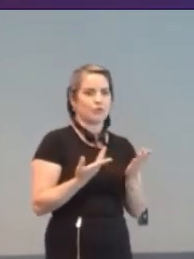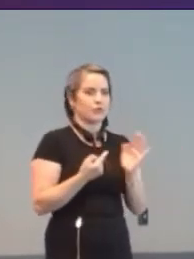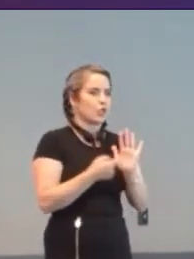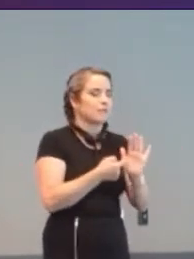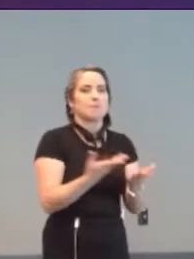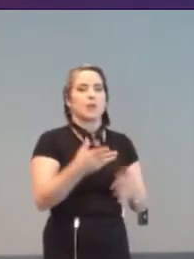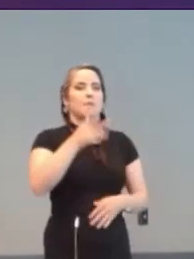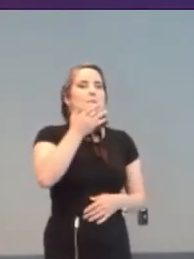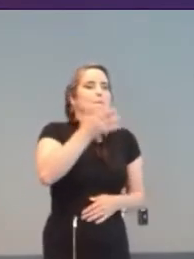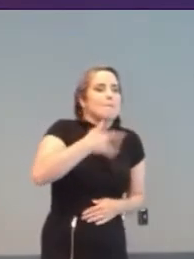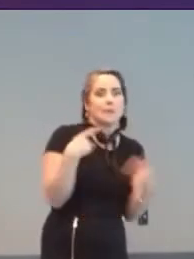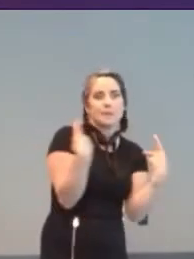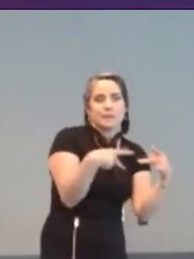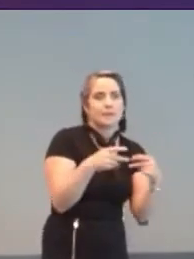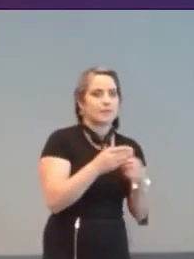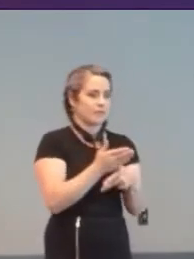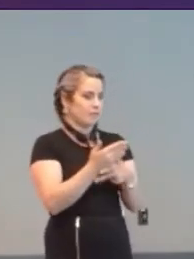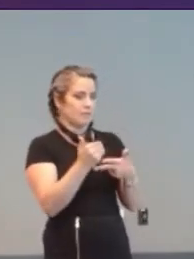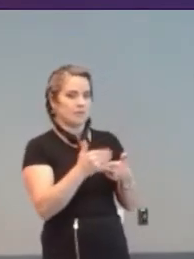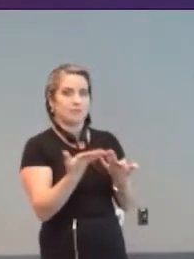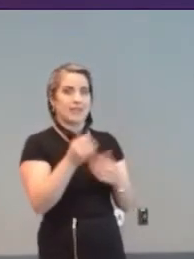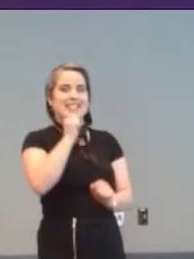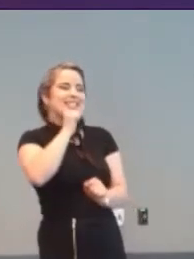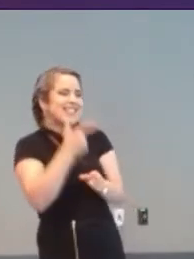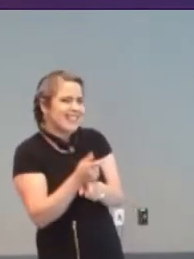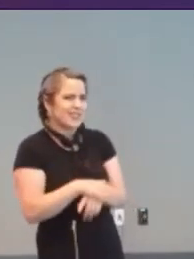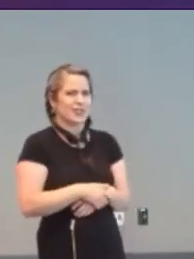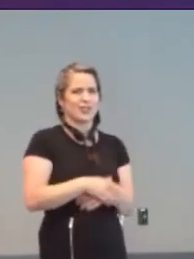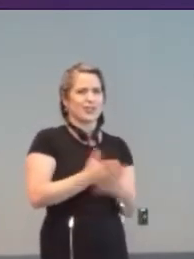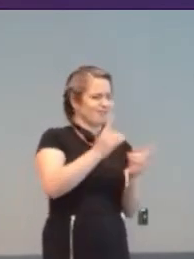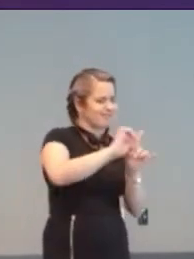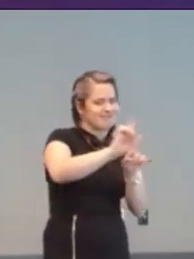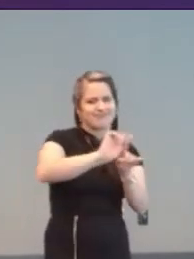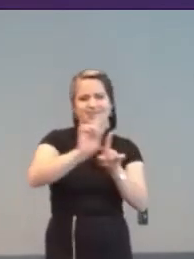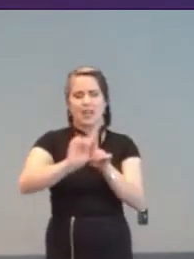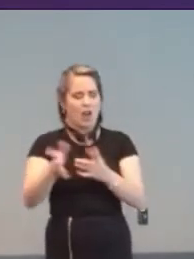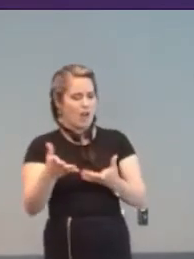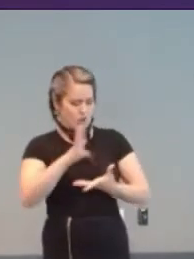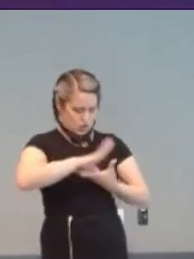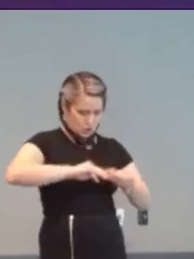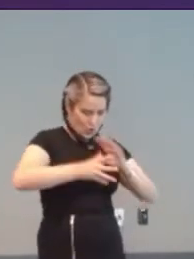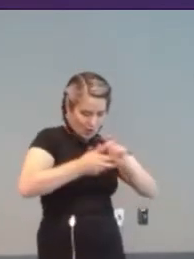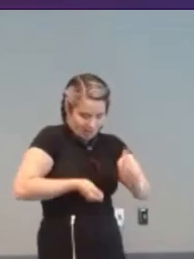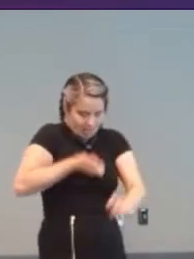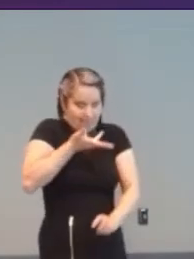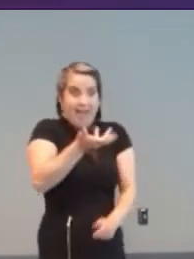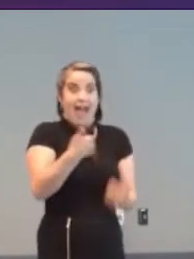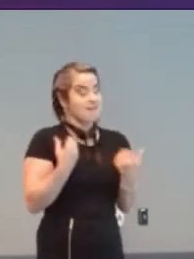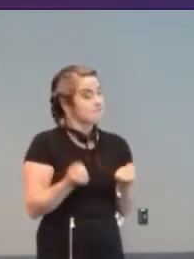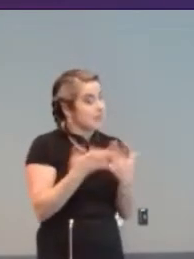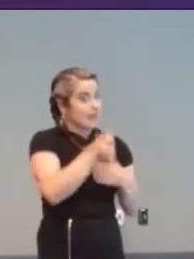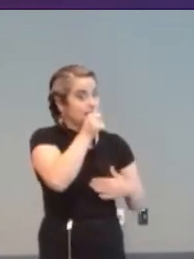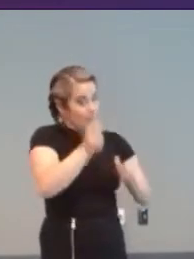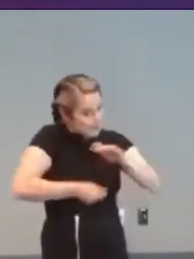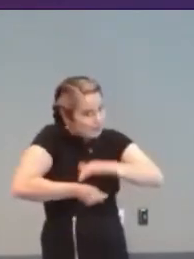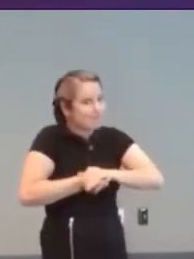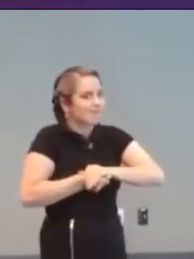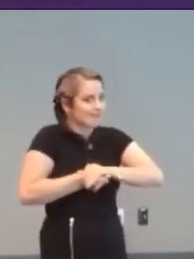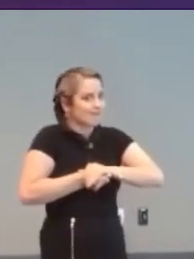about outings, about sisters. They are just full of secrets!